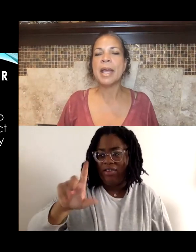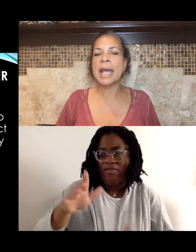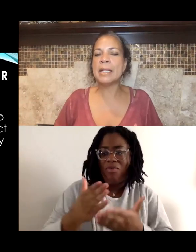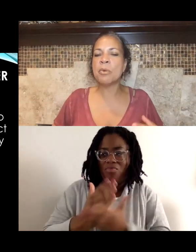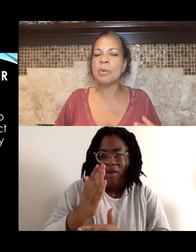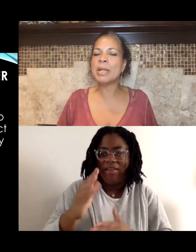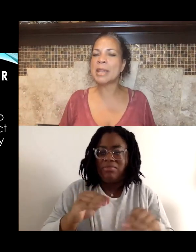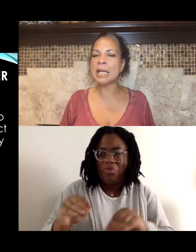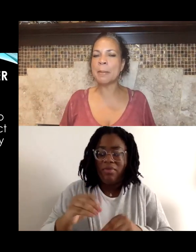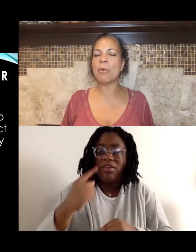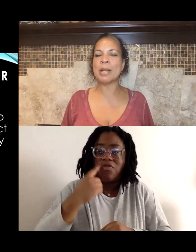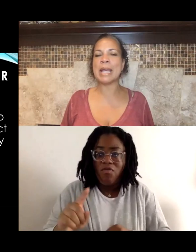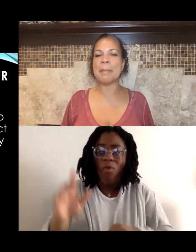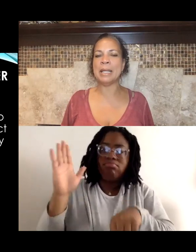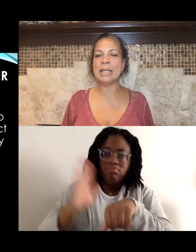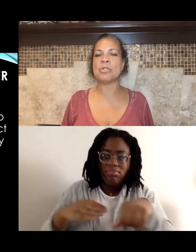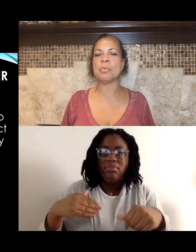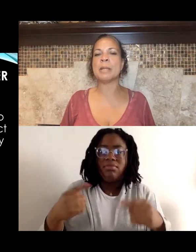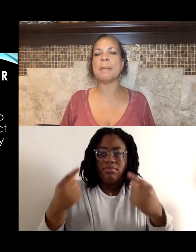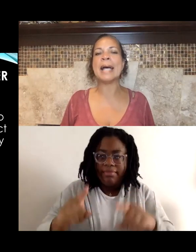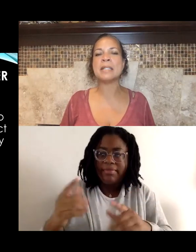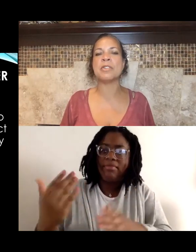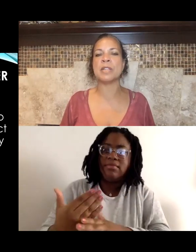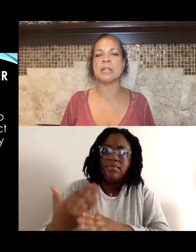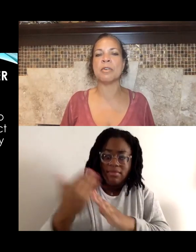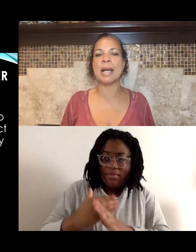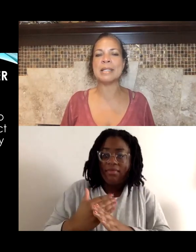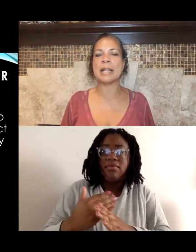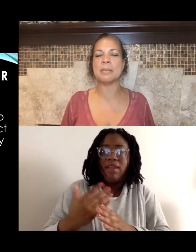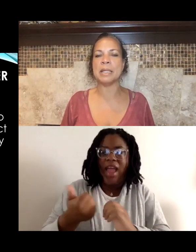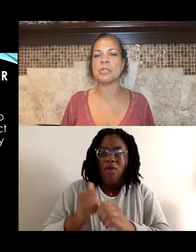And when we think about what that means, what the passage of the Civil Rights Act means,